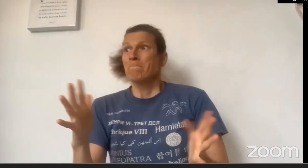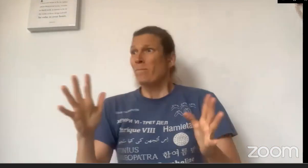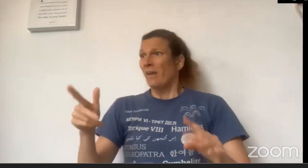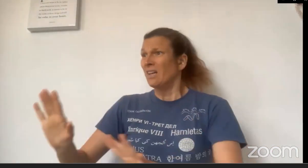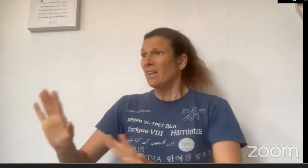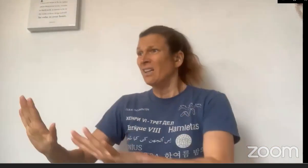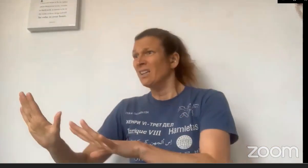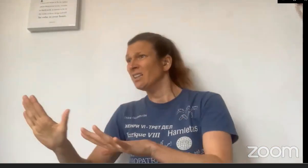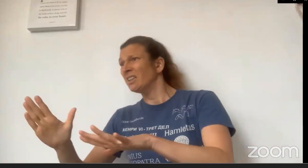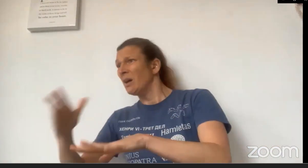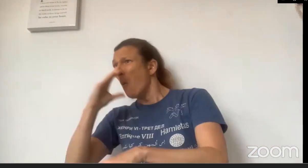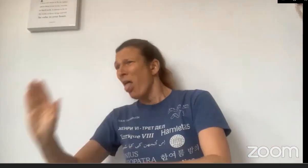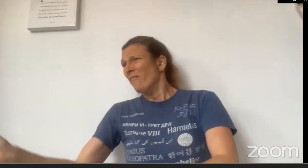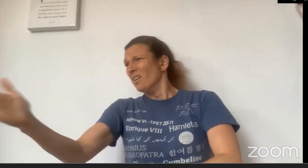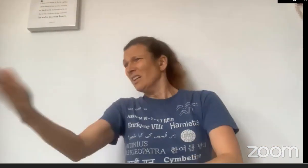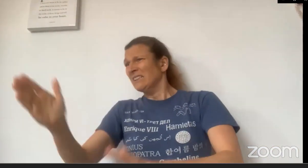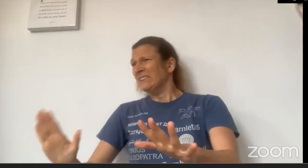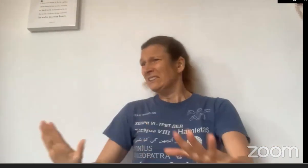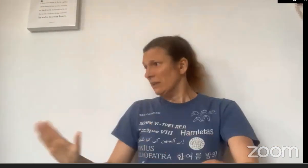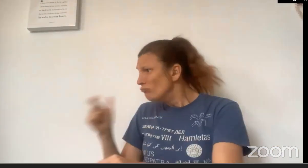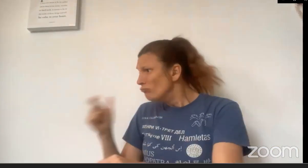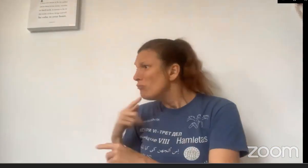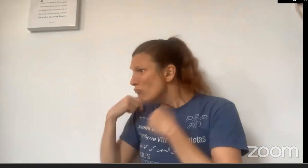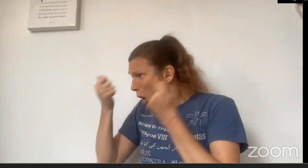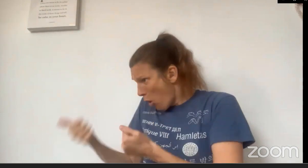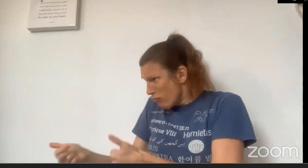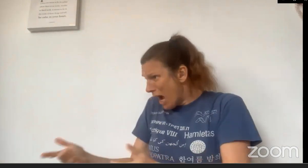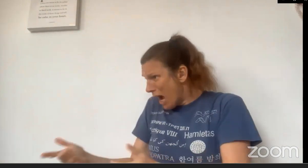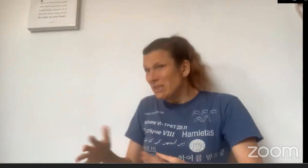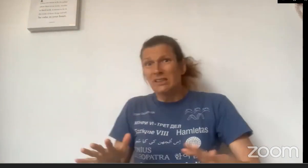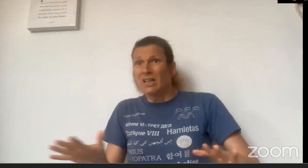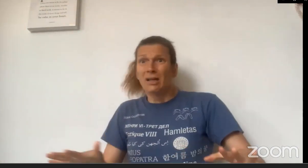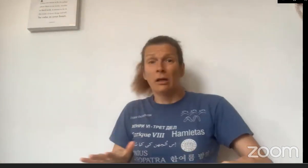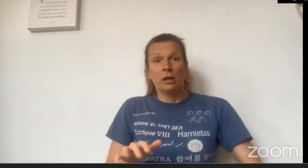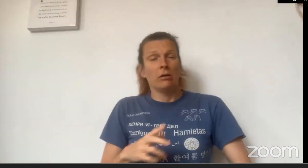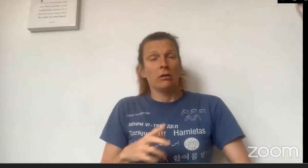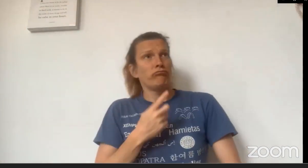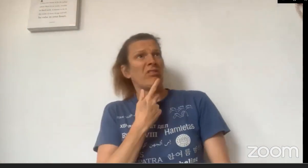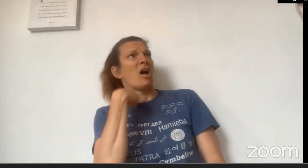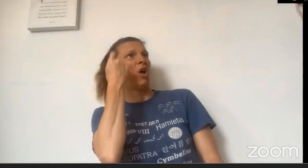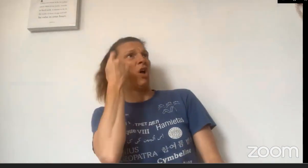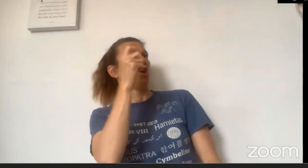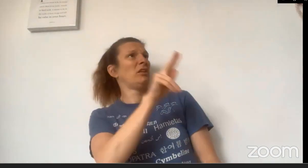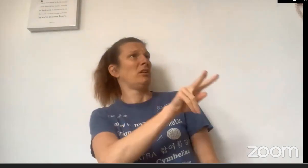"What's happening? What's happening? Oh, OK! Is everyone OK? Oh Wolf you need to move over! Oh Little Red Riding Hood are you OK? Ohh!"